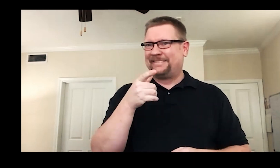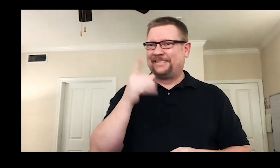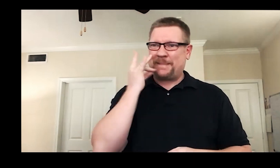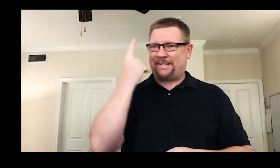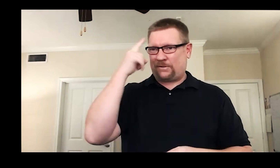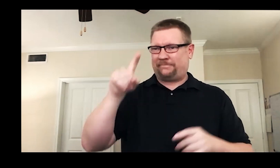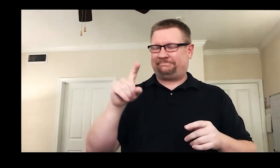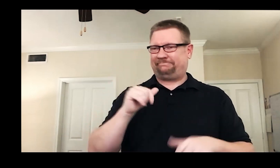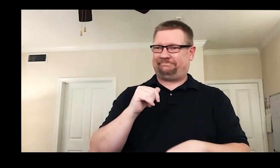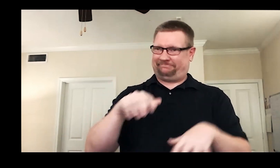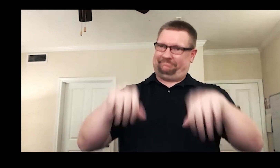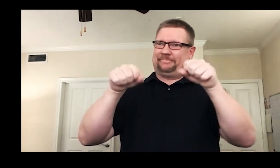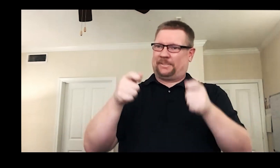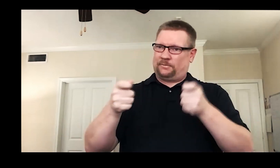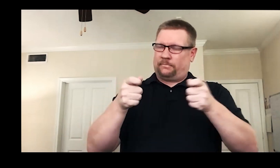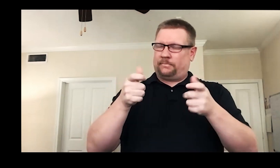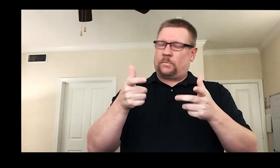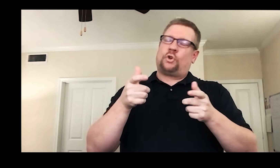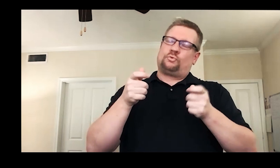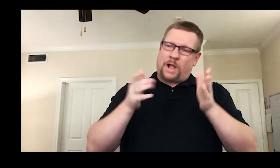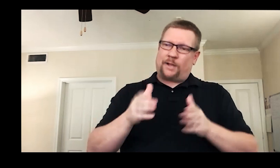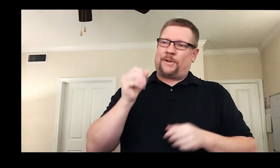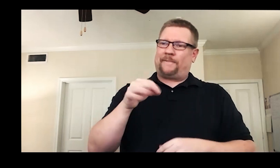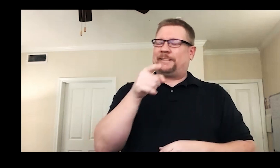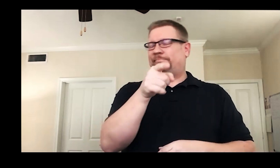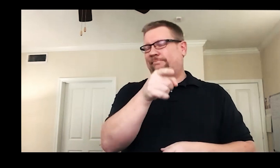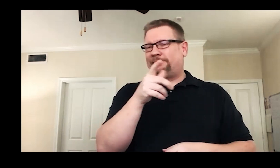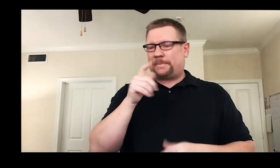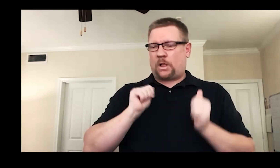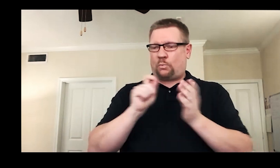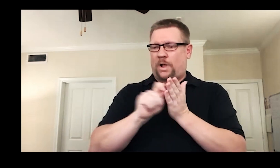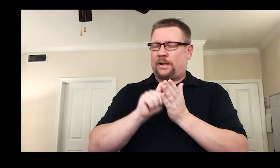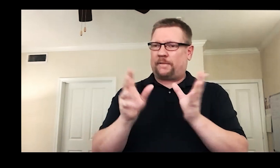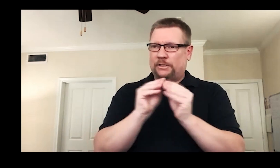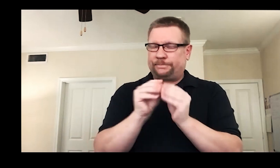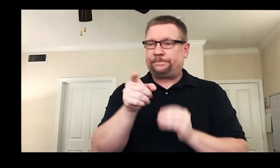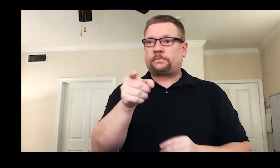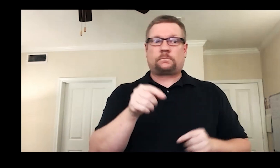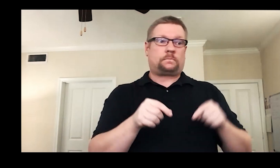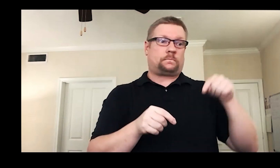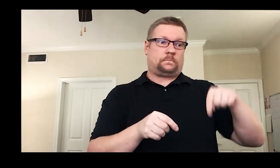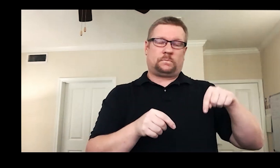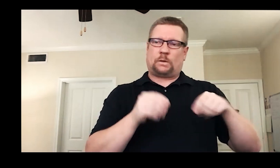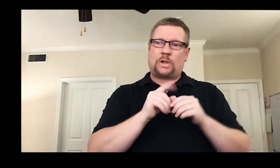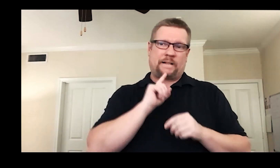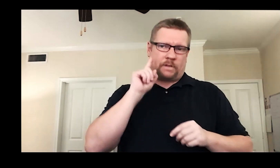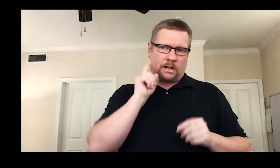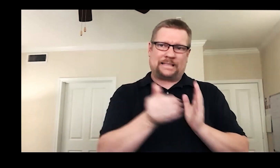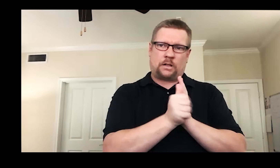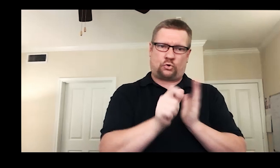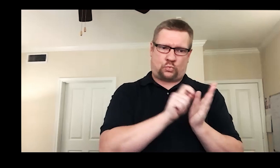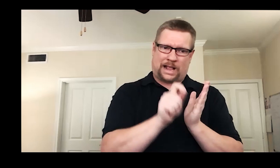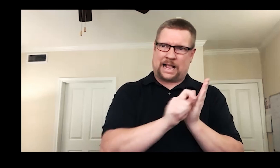That’s one of the things that excites me about you, Patty, selected as the Playwright Convening